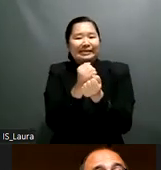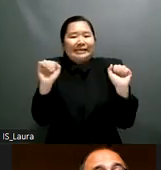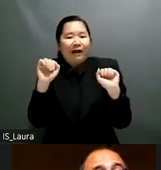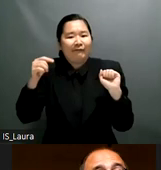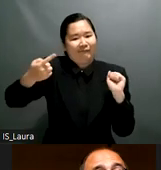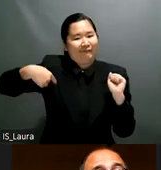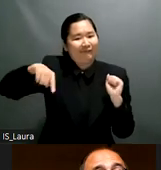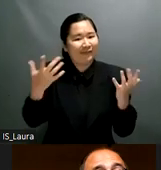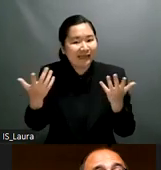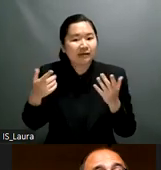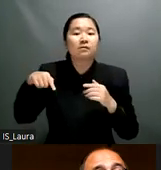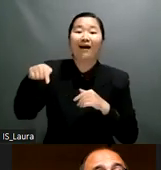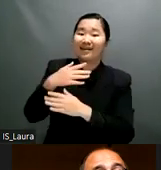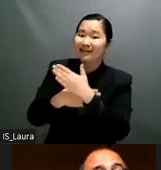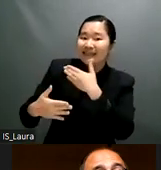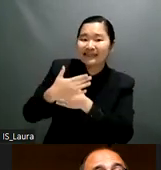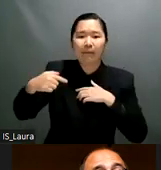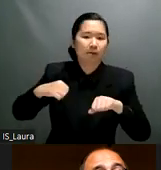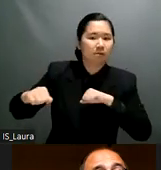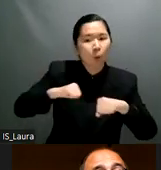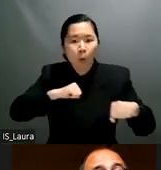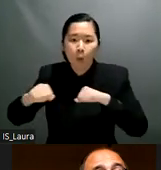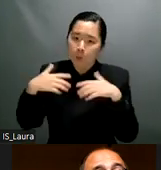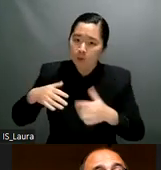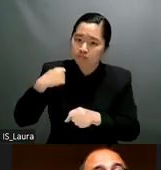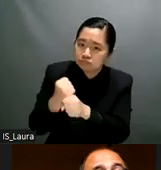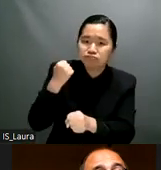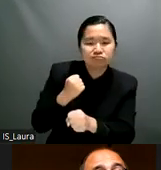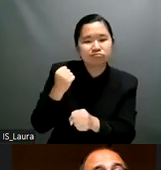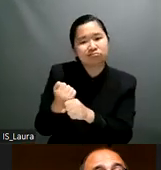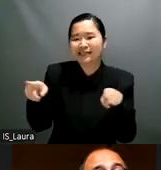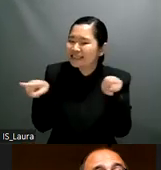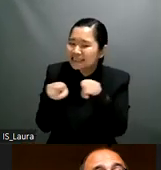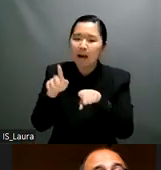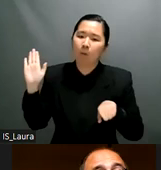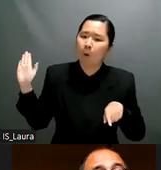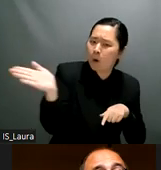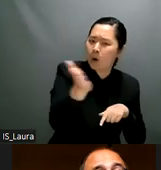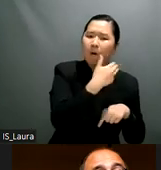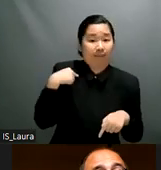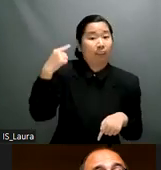by us as a psychosocial disability organization but all other disability organizations